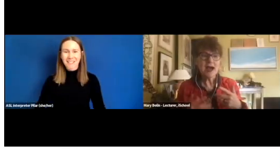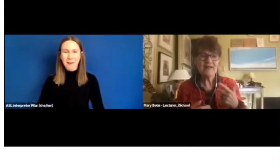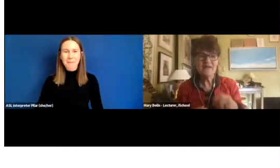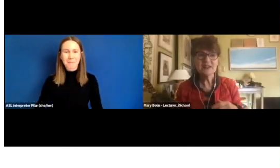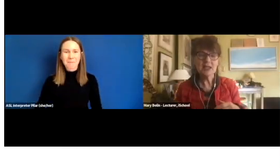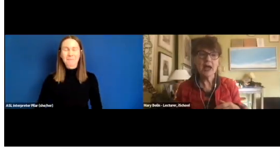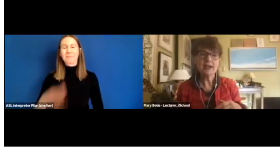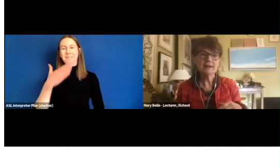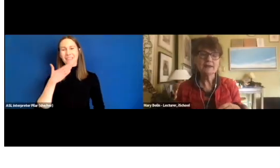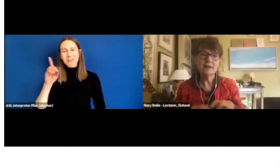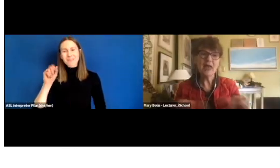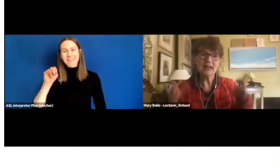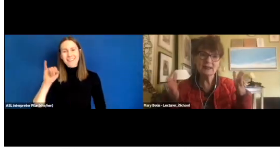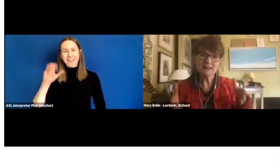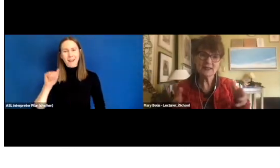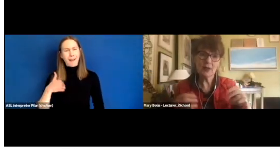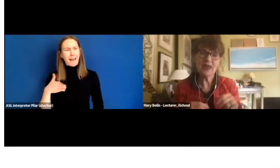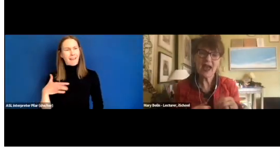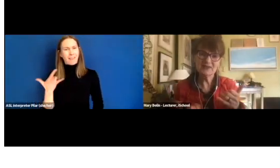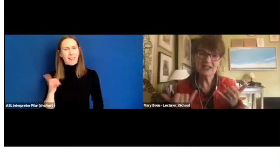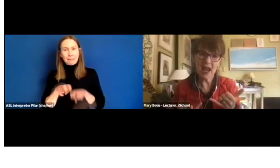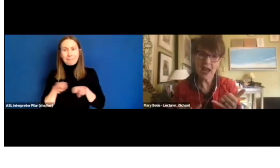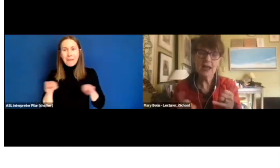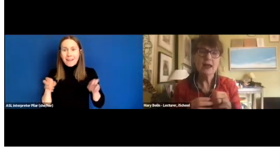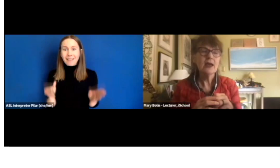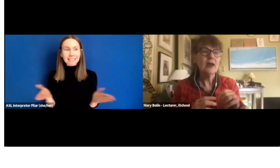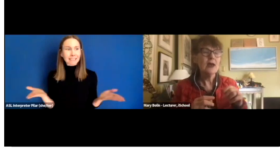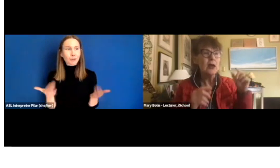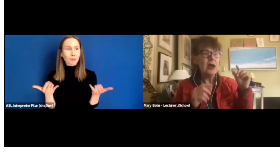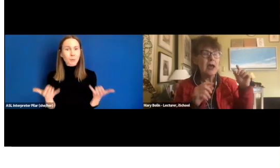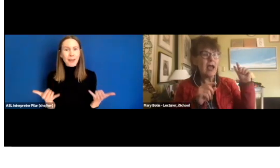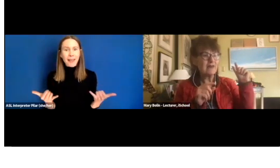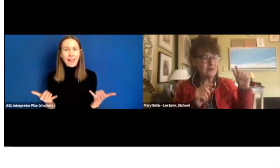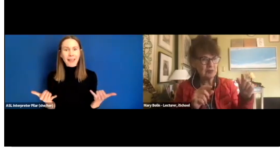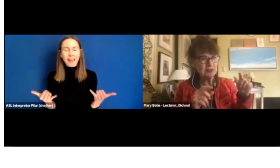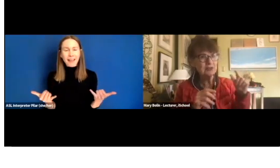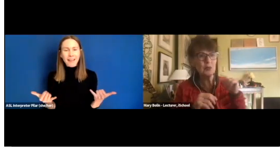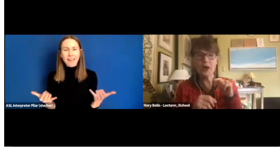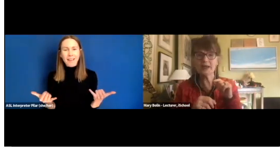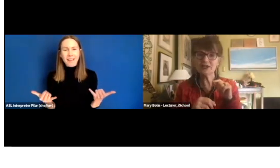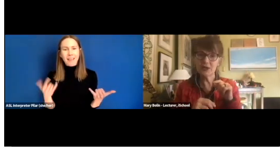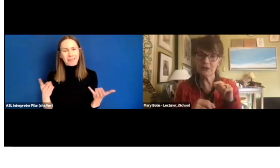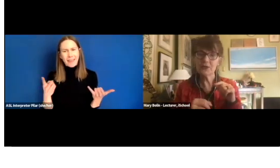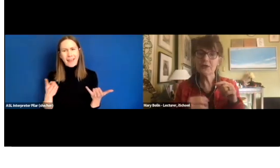I feel like the panelists that we have today have built upon each other